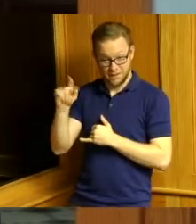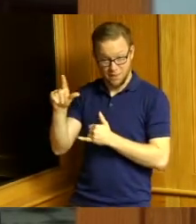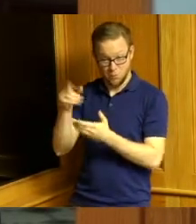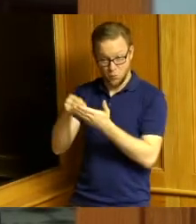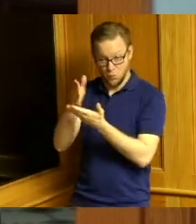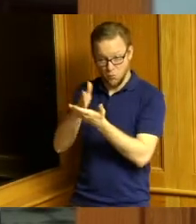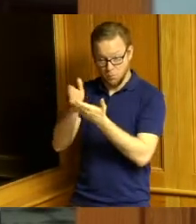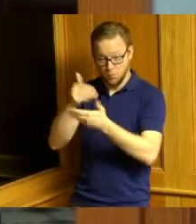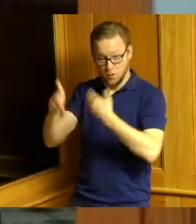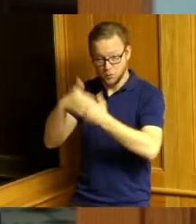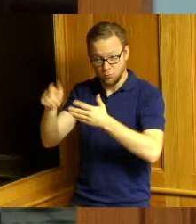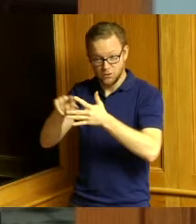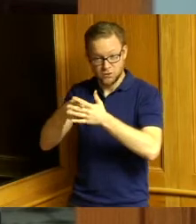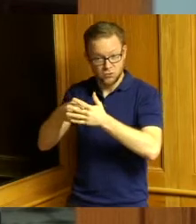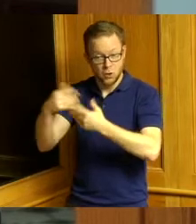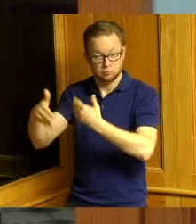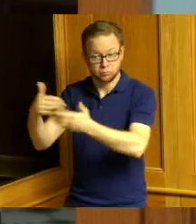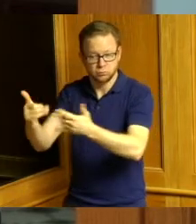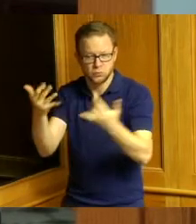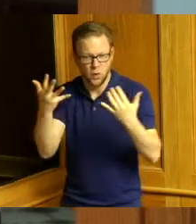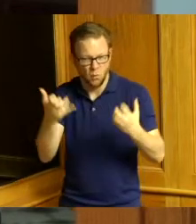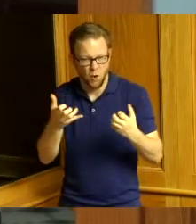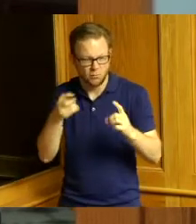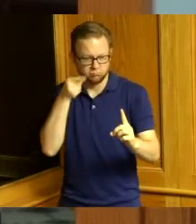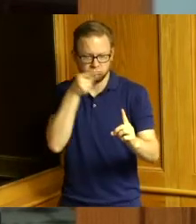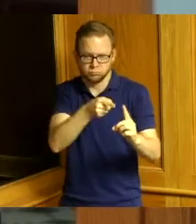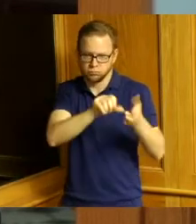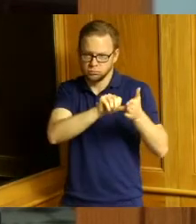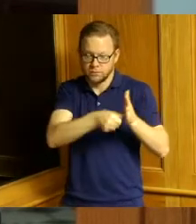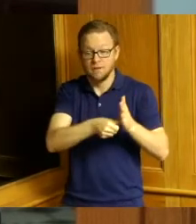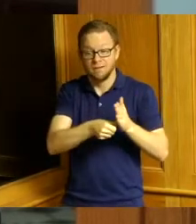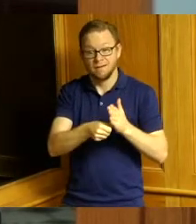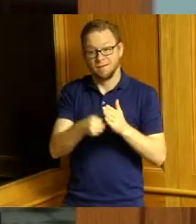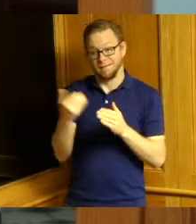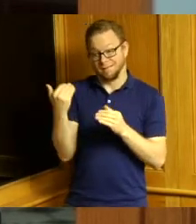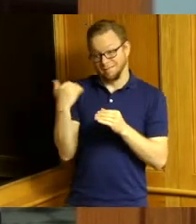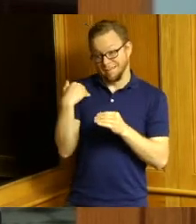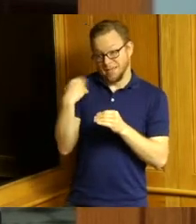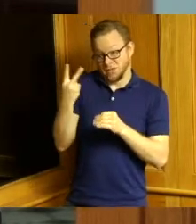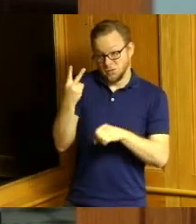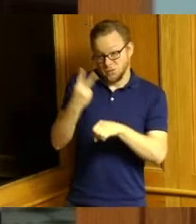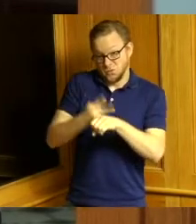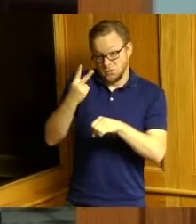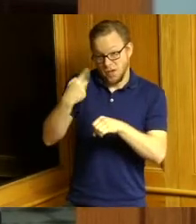now for both of the last two capital budget processes the number one recipient of capital